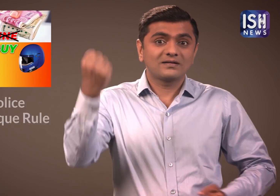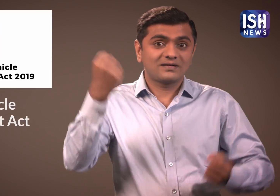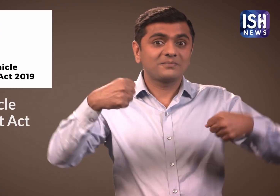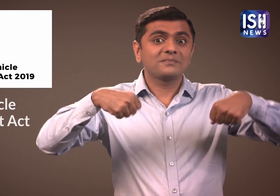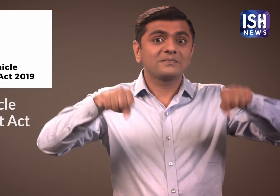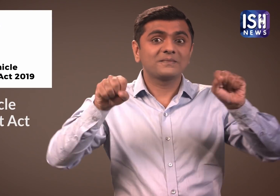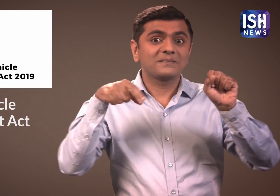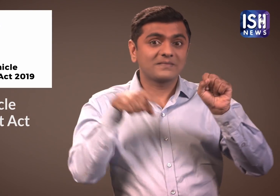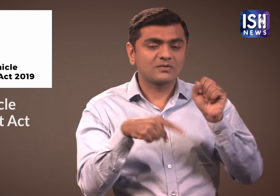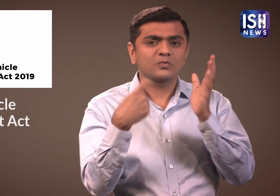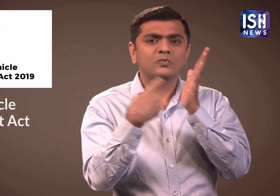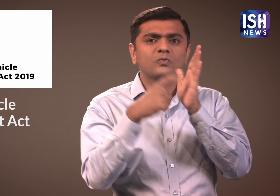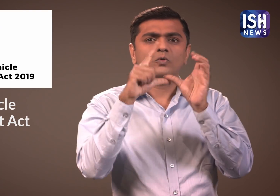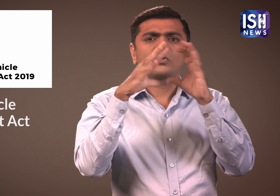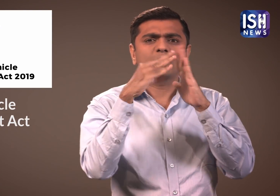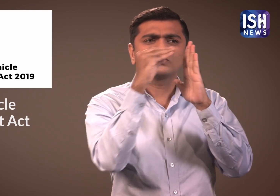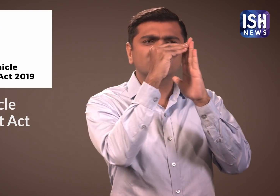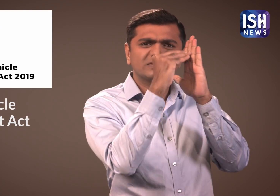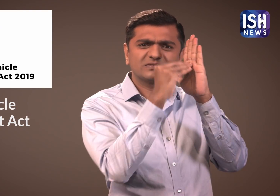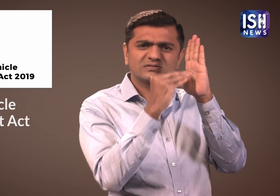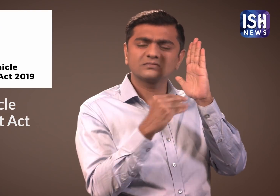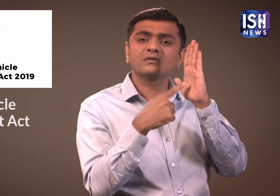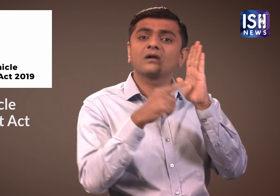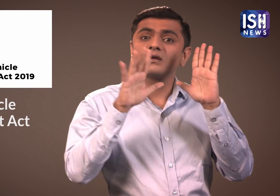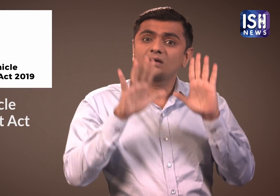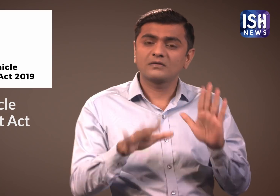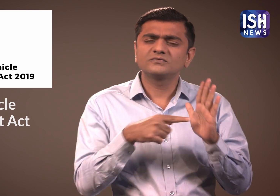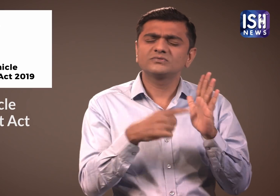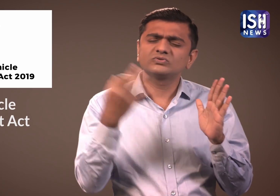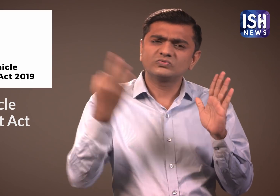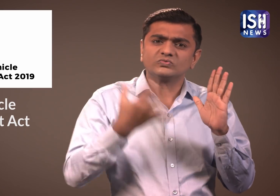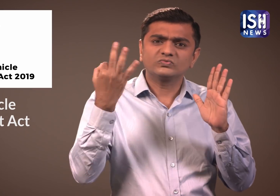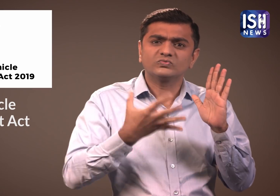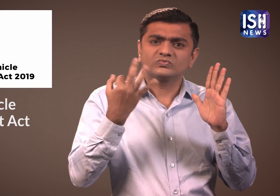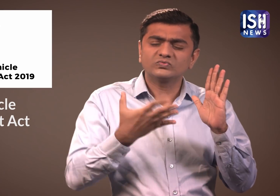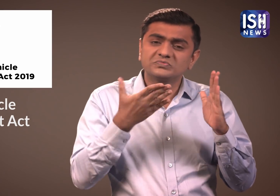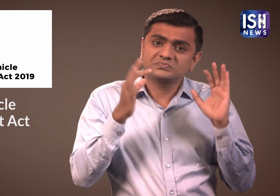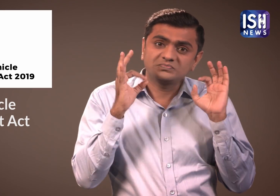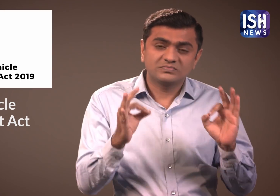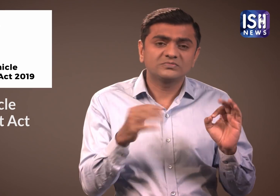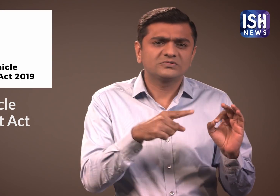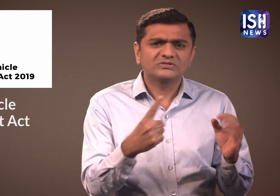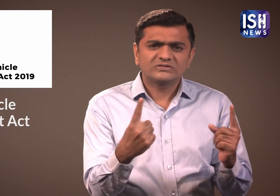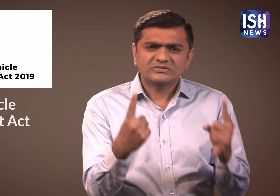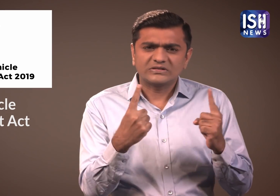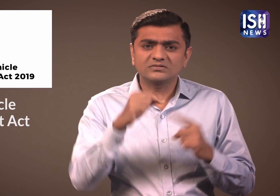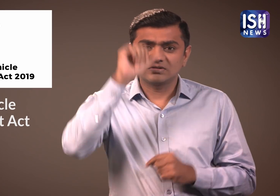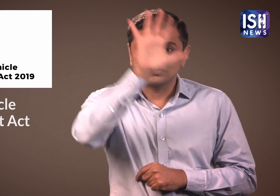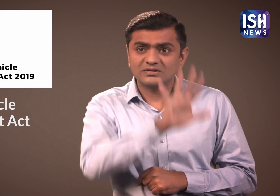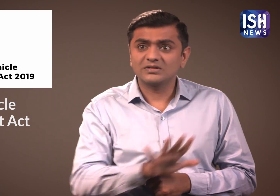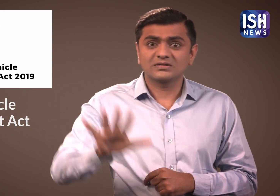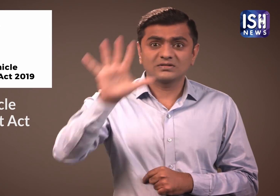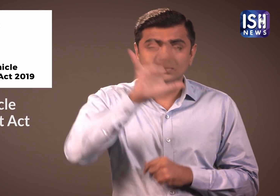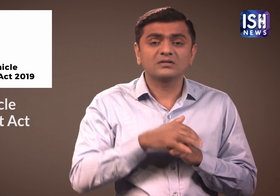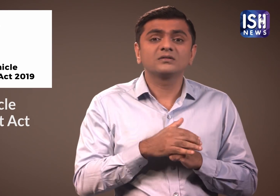The Motor Vehicle Amendment Act has introduced new strict rules in India.